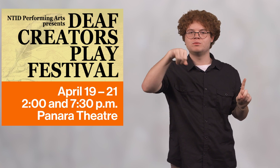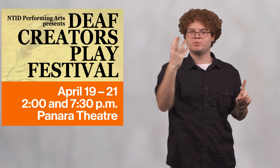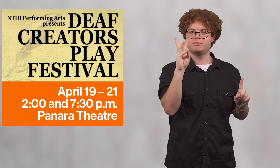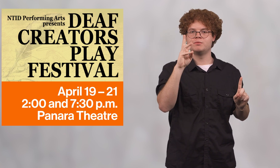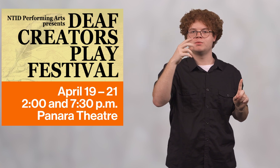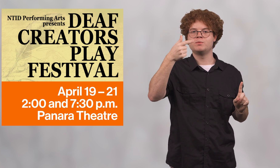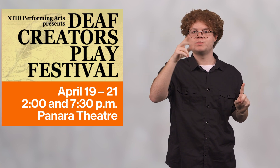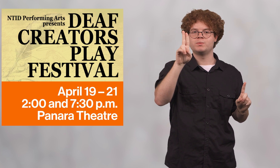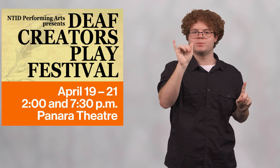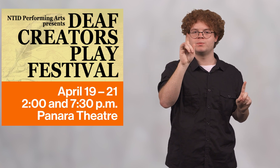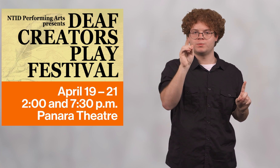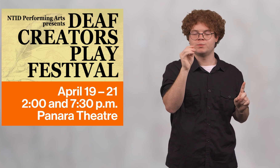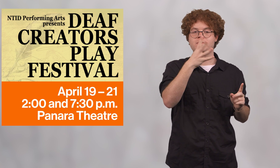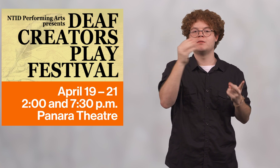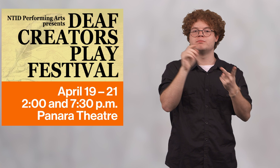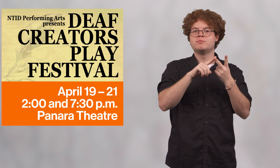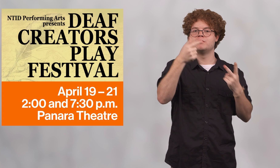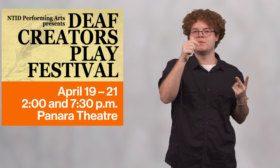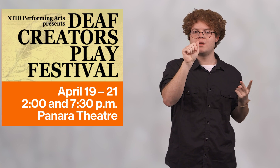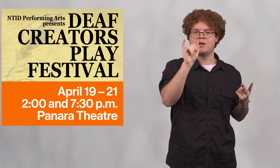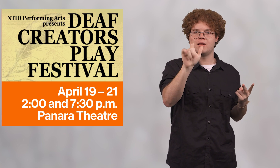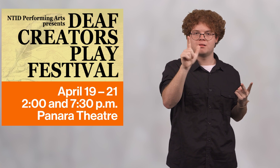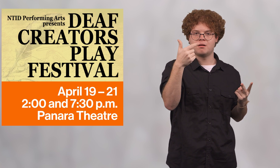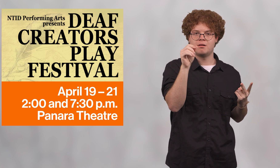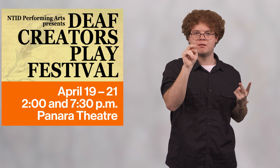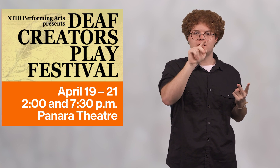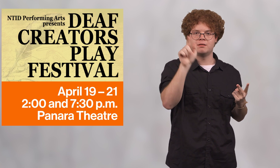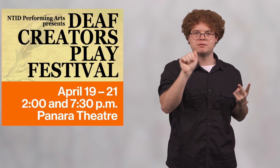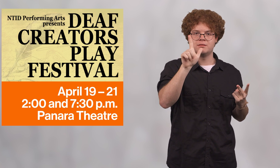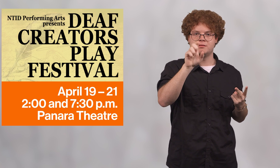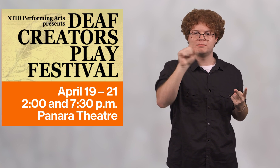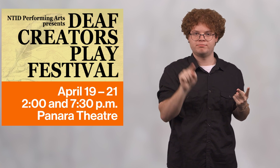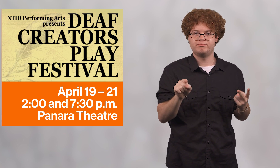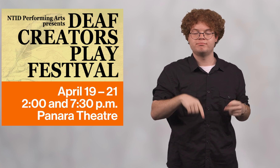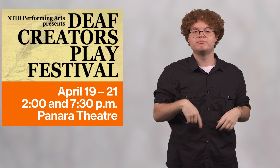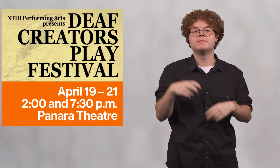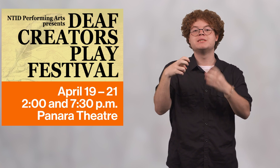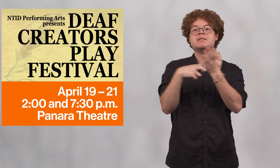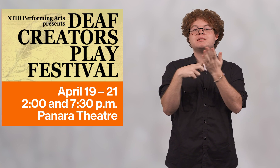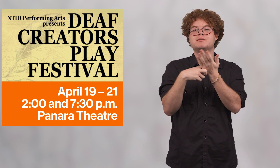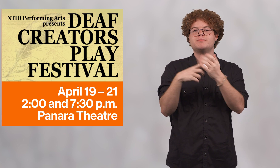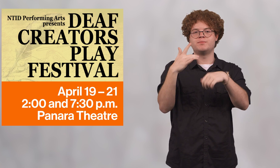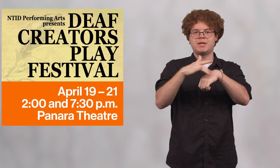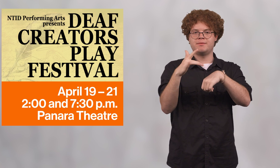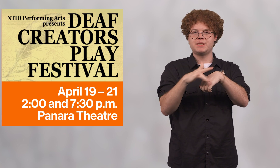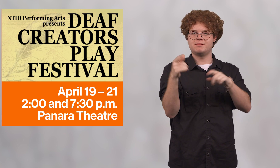The festival is directed by J.W. Guido and Gail Gonzalez.